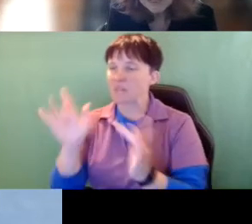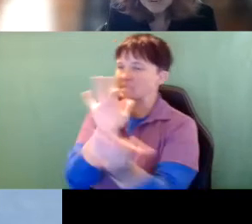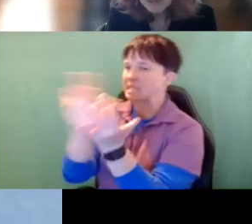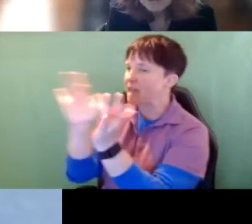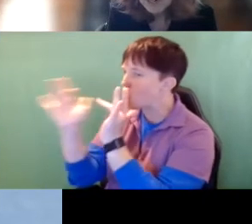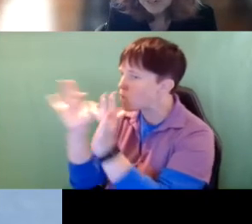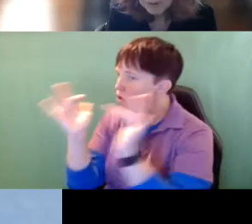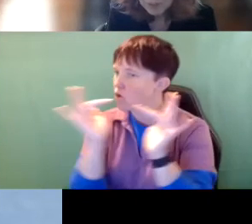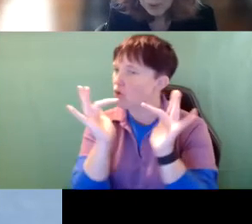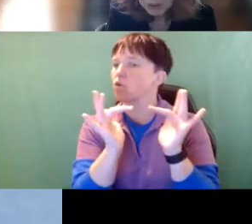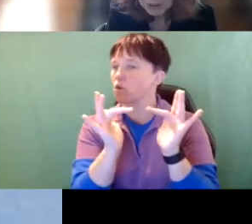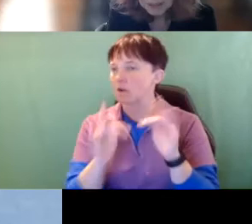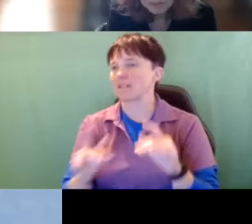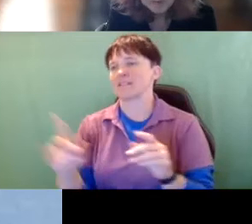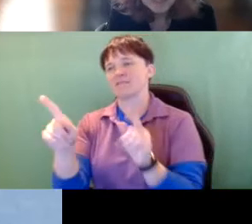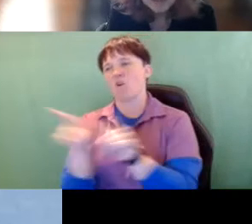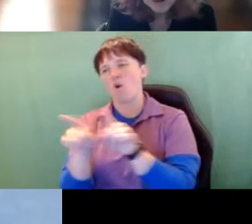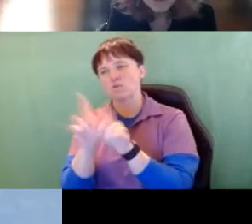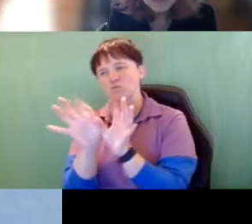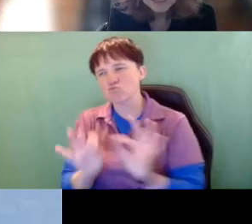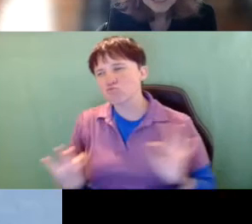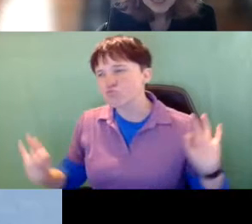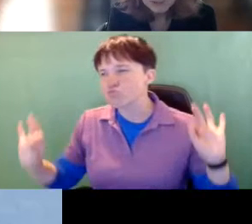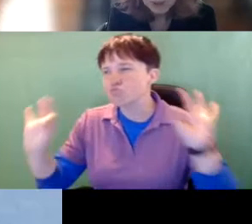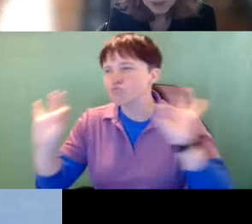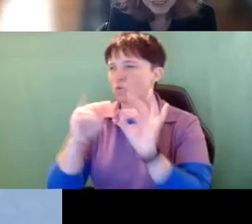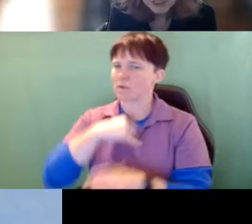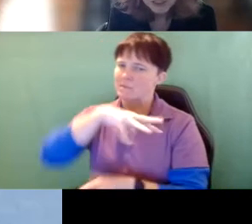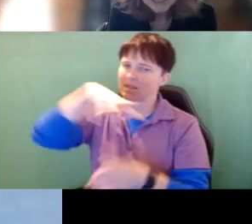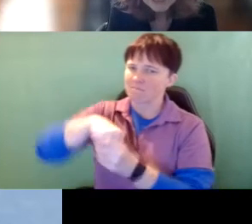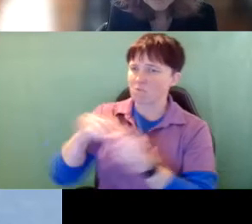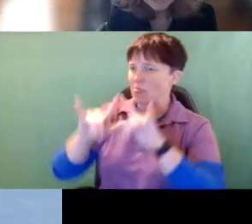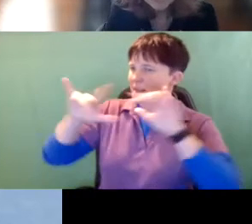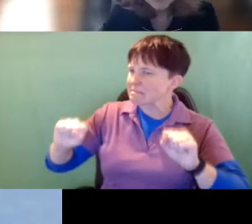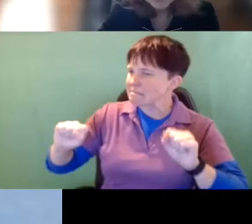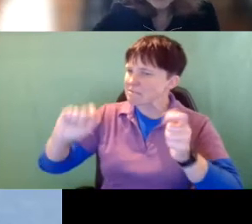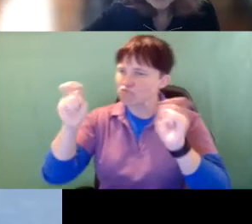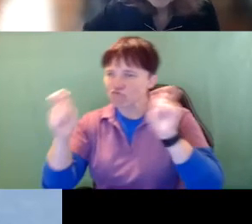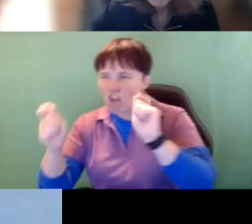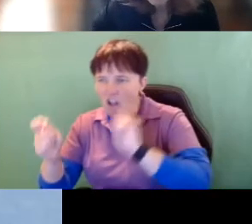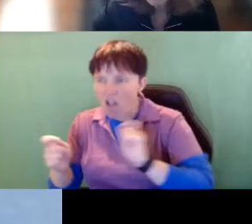And then very importantly, we've been involved in systems change to have interveners recognized